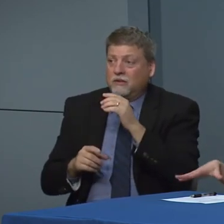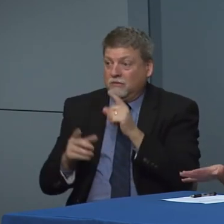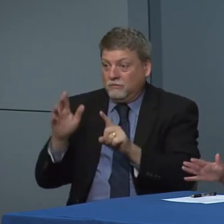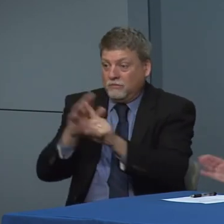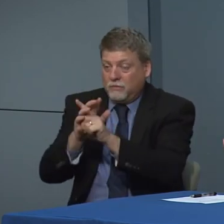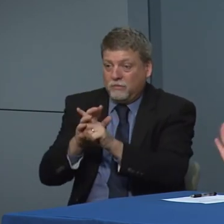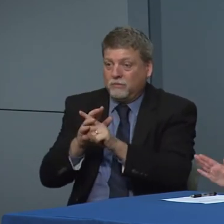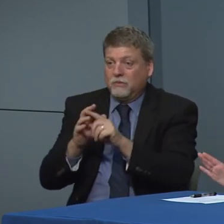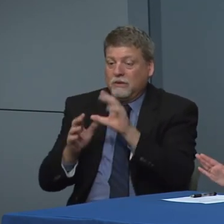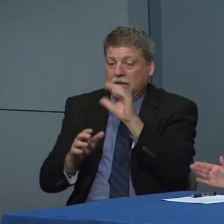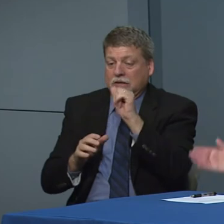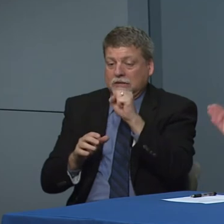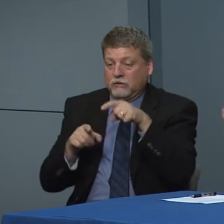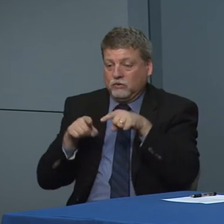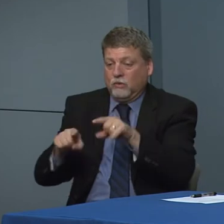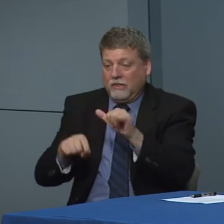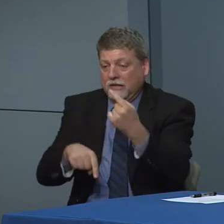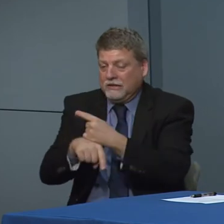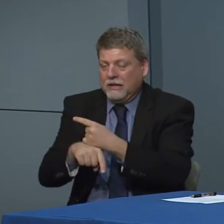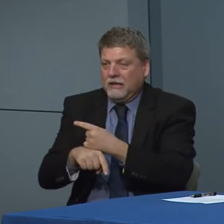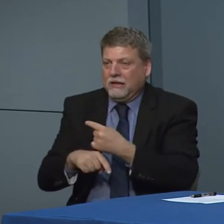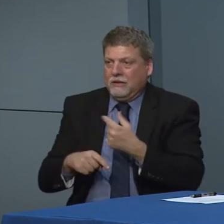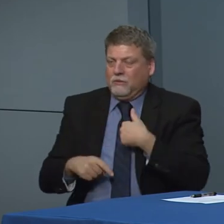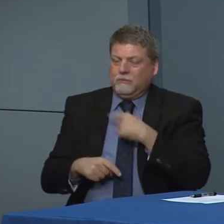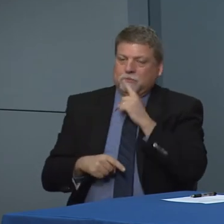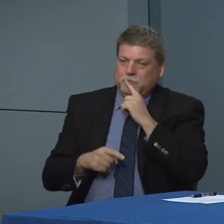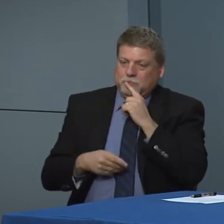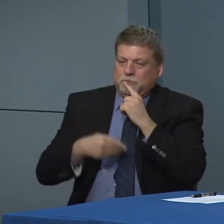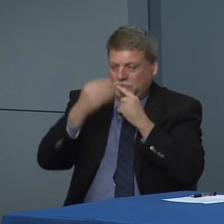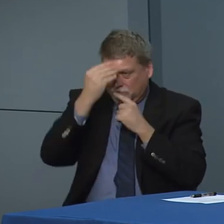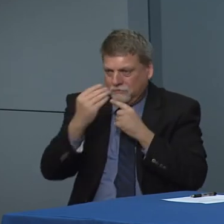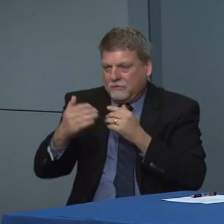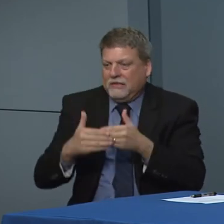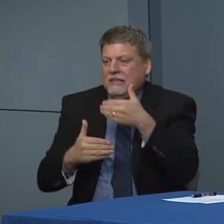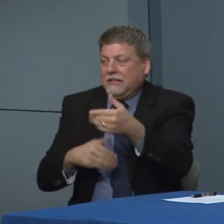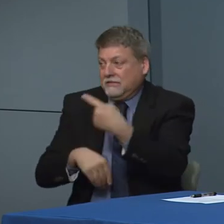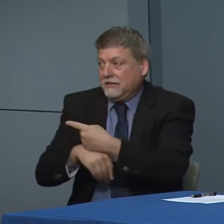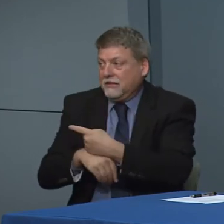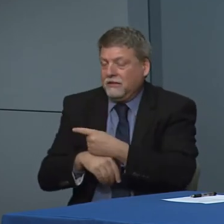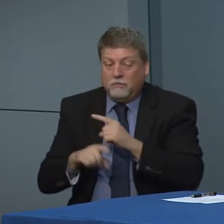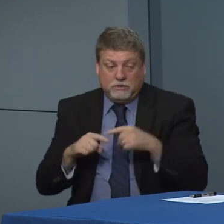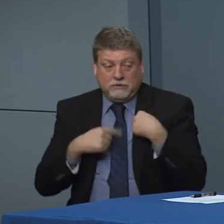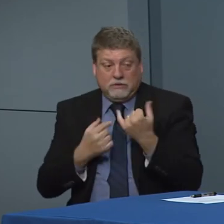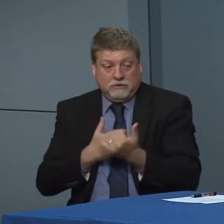that way if there is is a case that pops of the course of the day that might happen. We will update it the next the next day